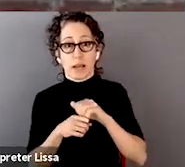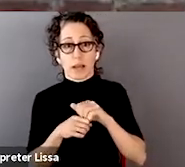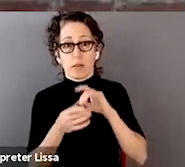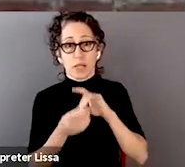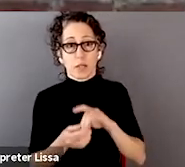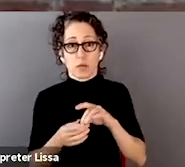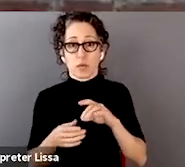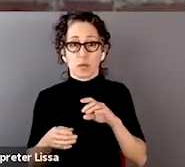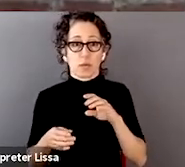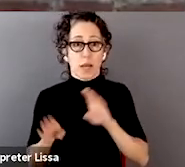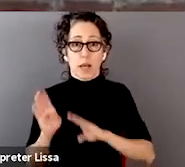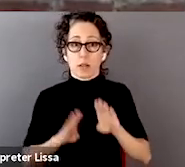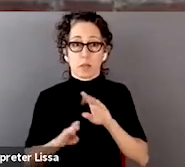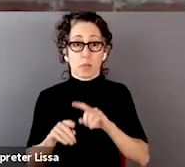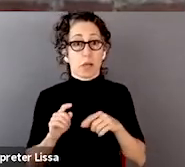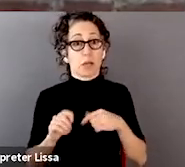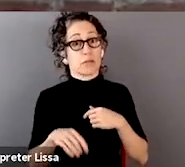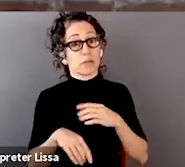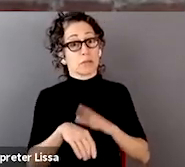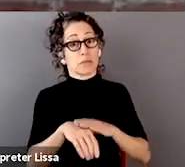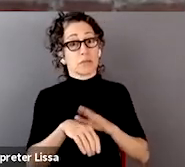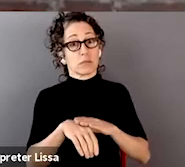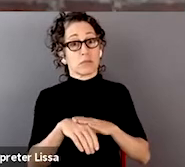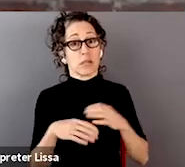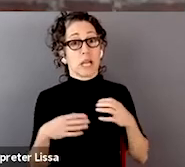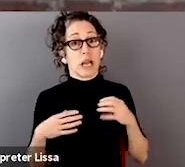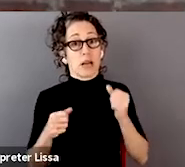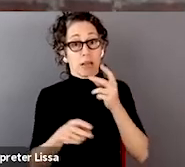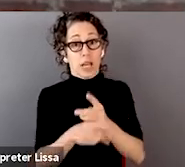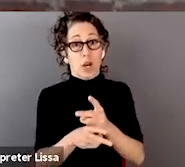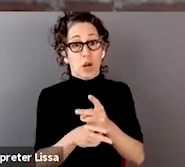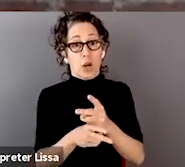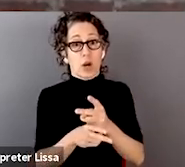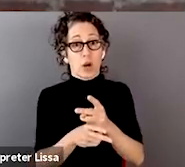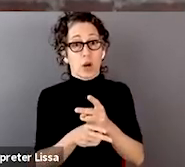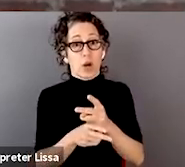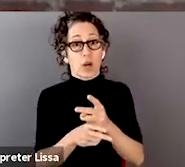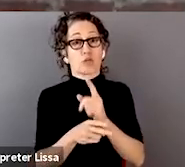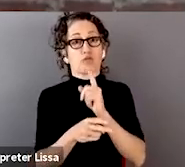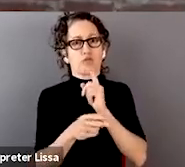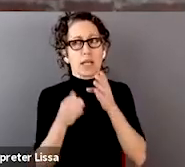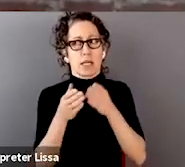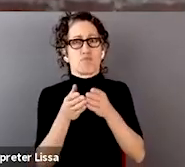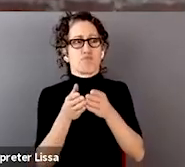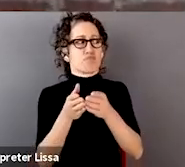But I'd also flag that healthcare is super broad, especially if you're including